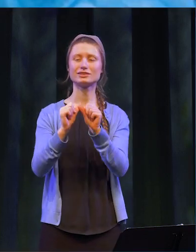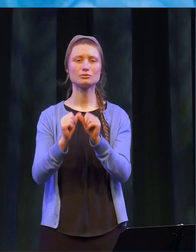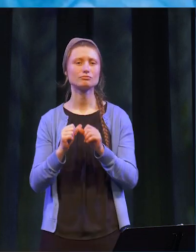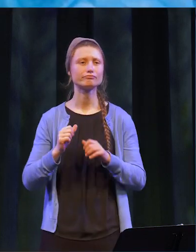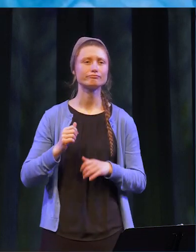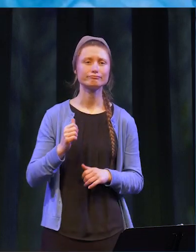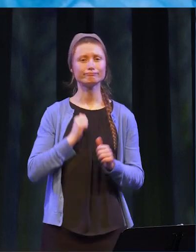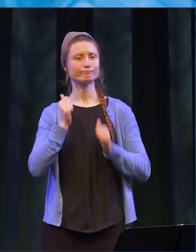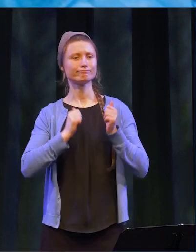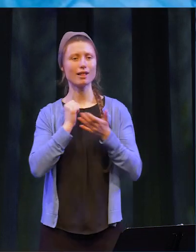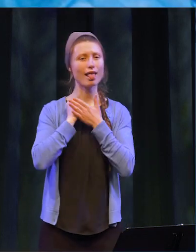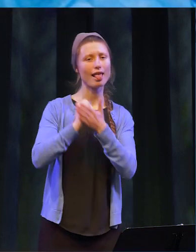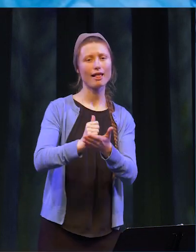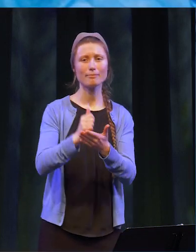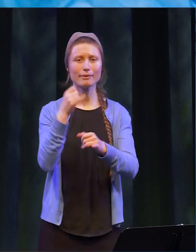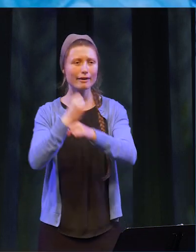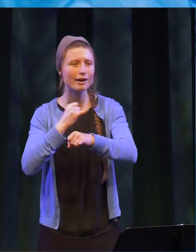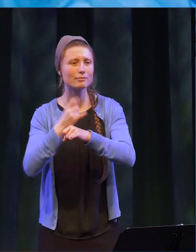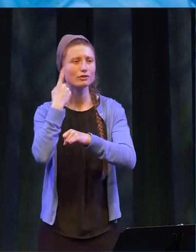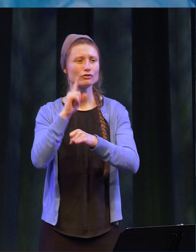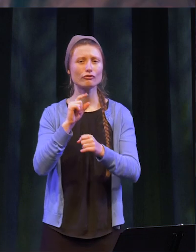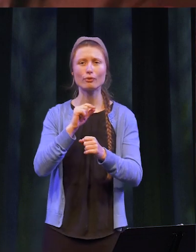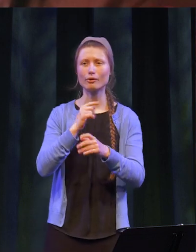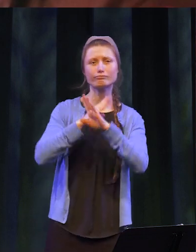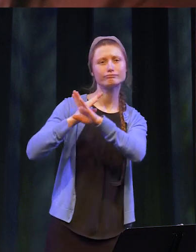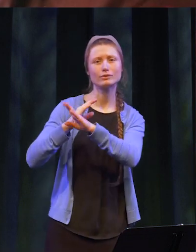out your campuses on the front lines with their COVID-19 efforts. From volunteering with